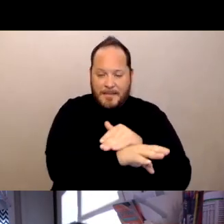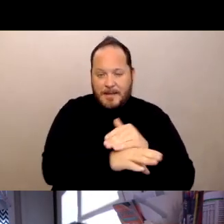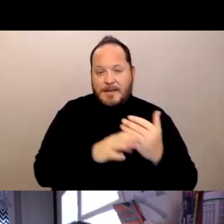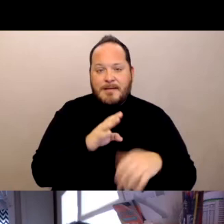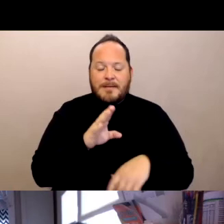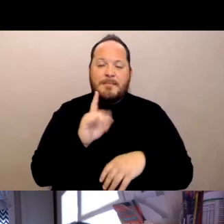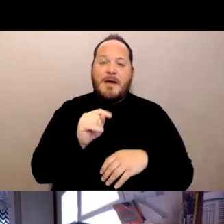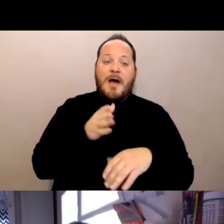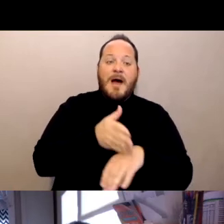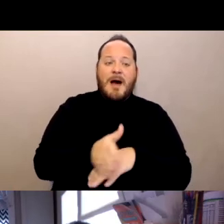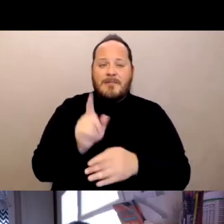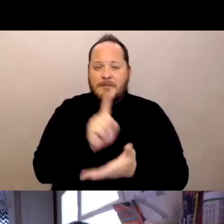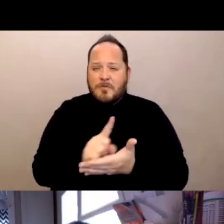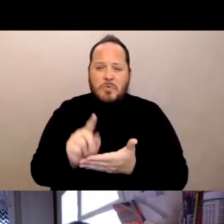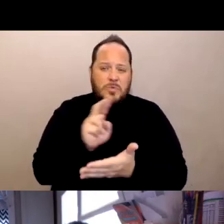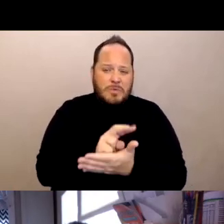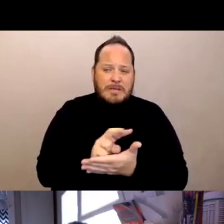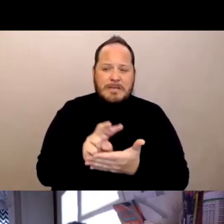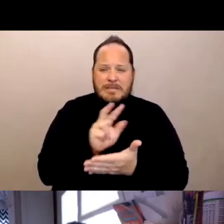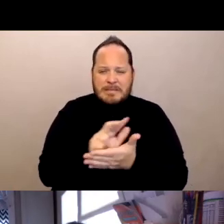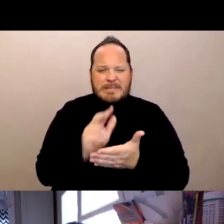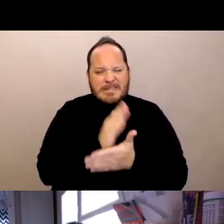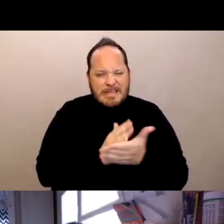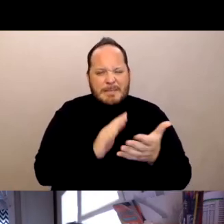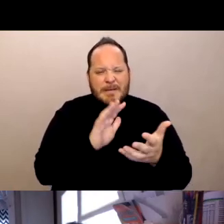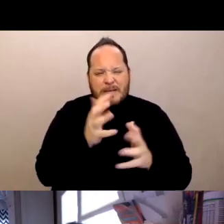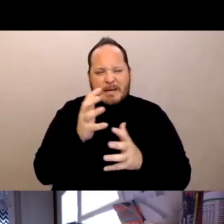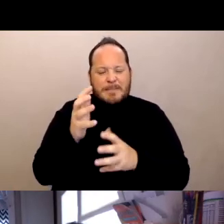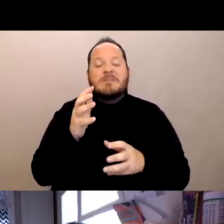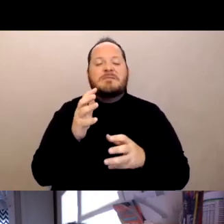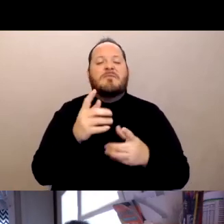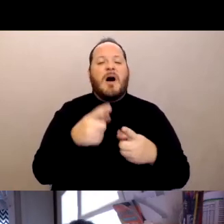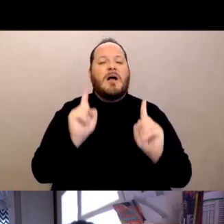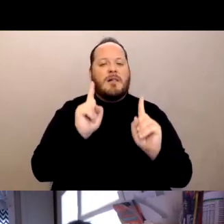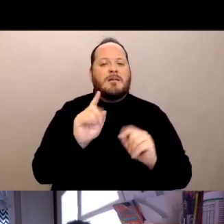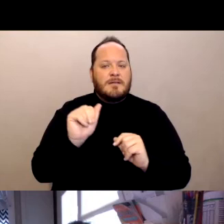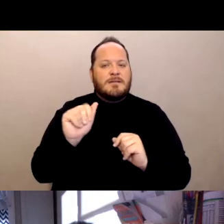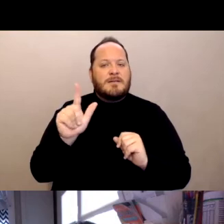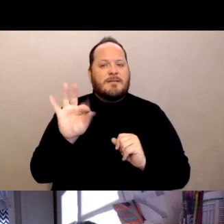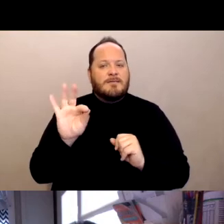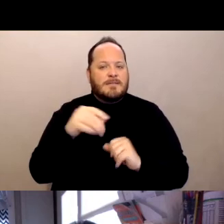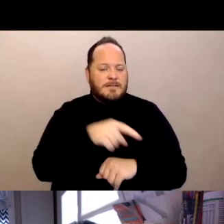a few weeks of some hiccups assisted living we're for the most part, right behind nursing homes